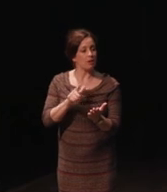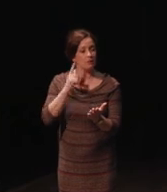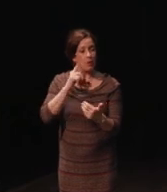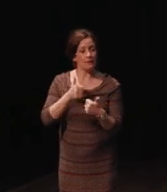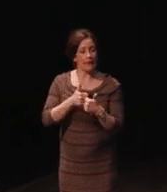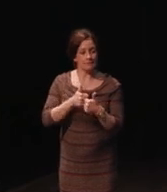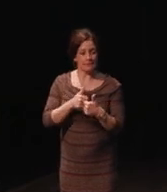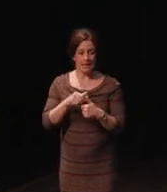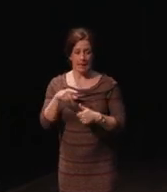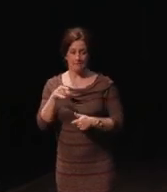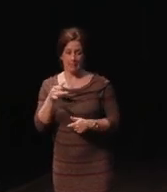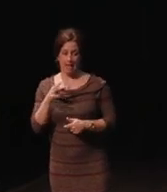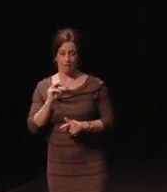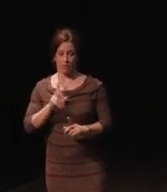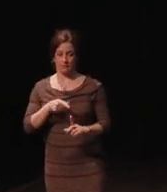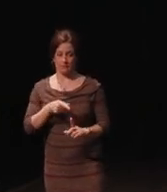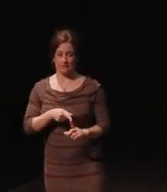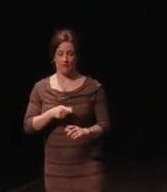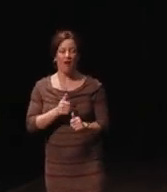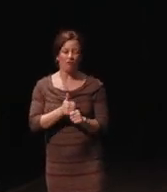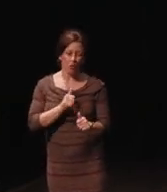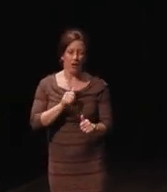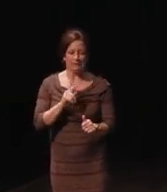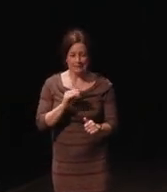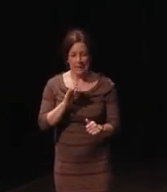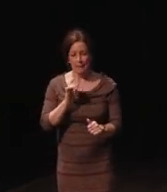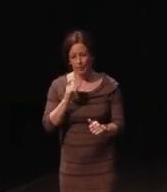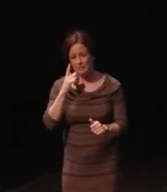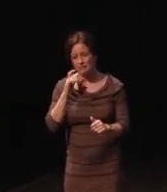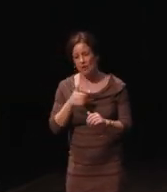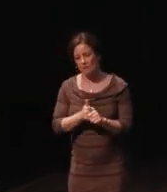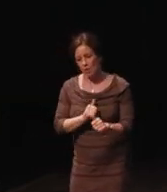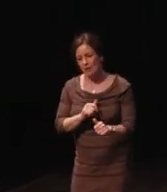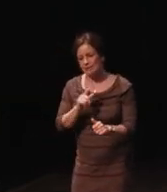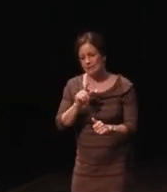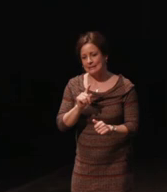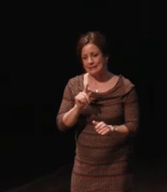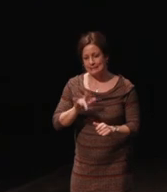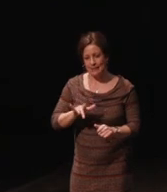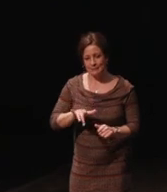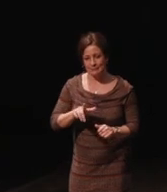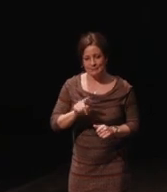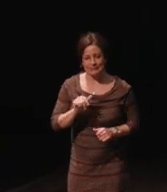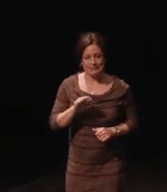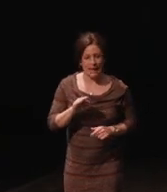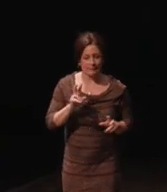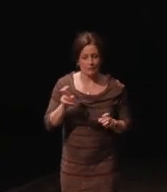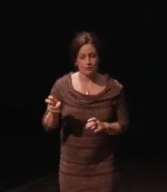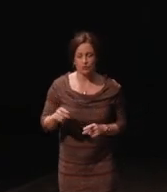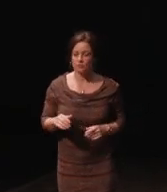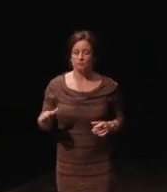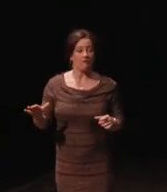they avoid tables to avoid tab issues, they are completely texts there are no images whatsoever in these,